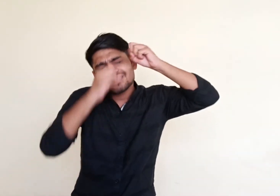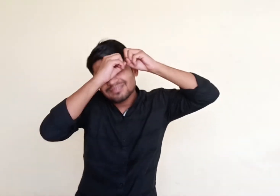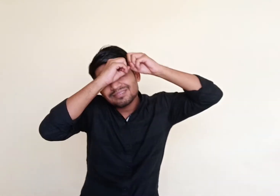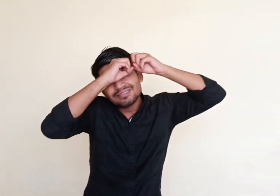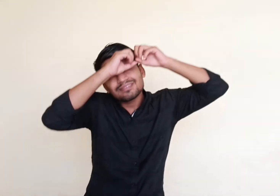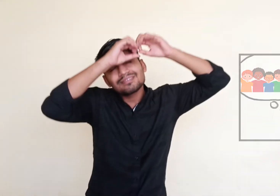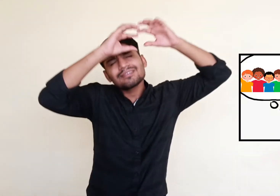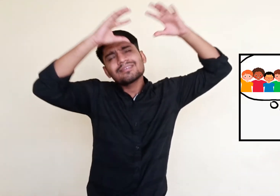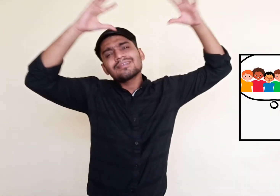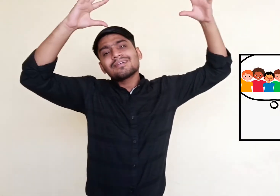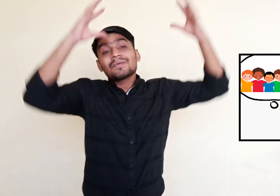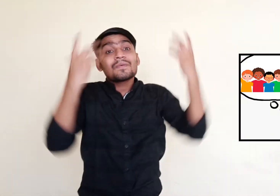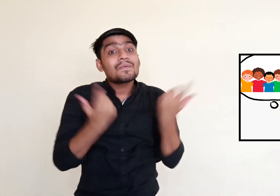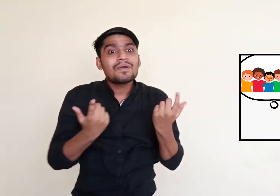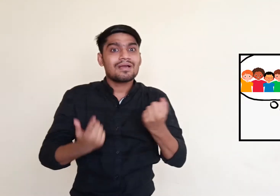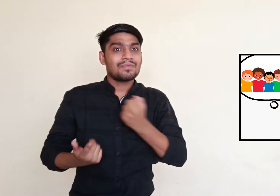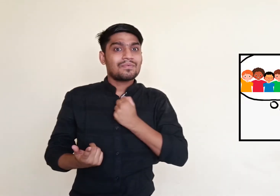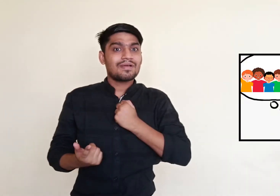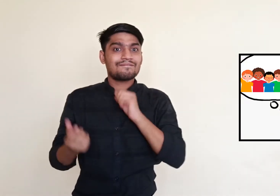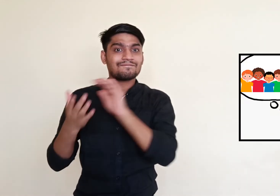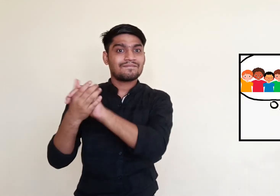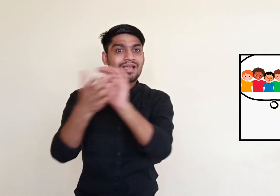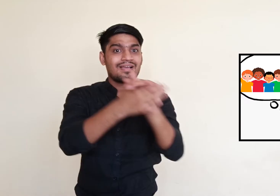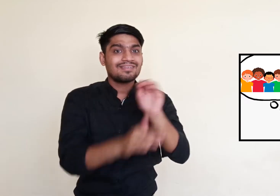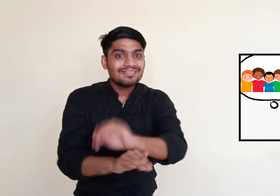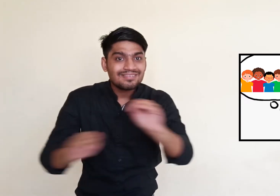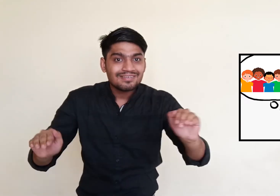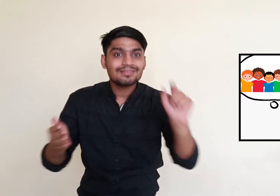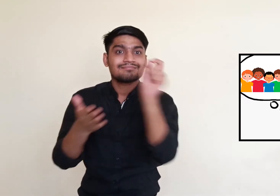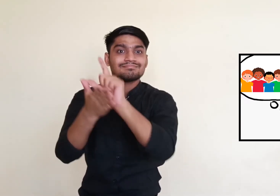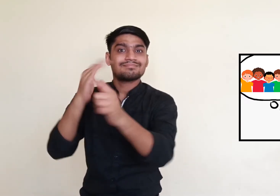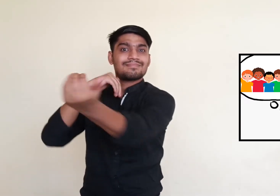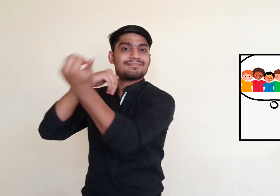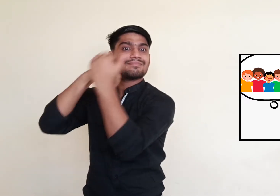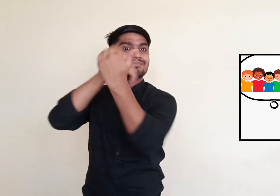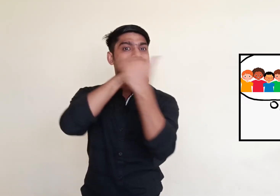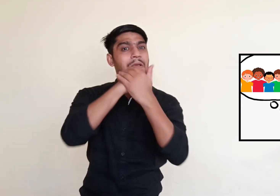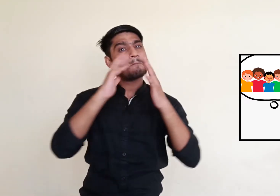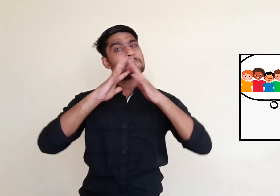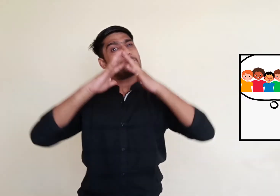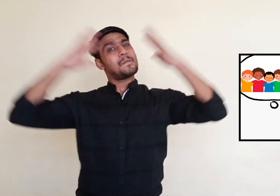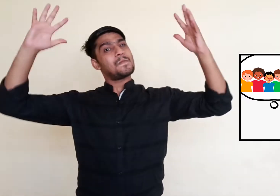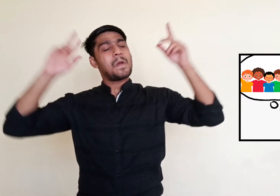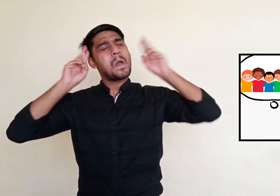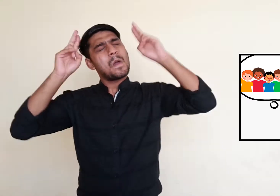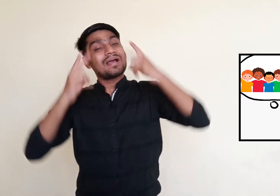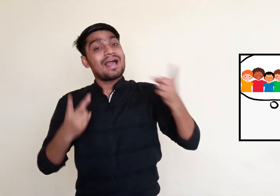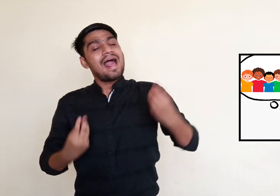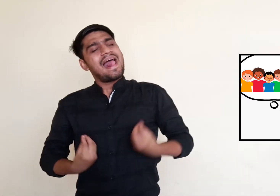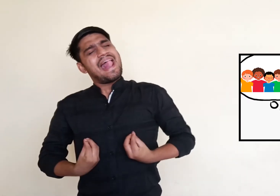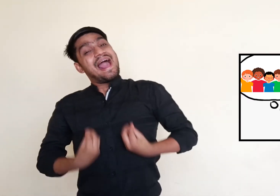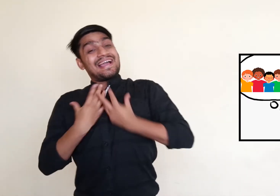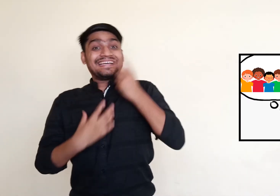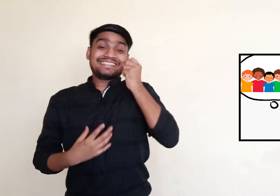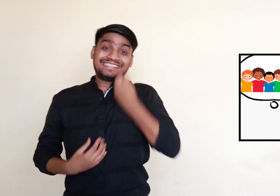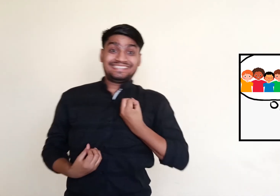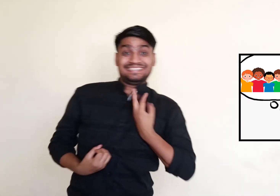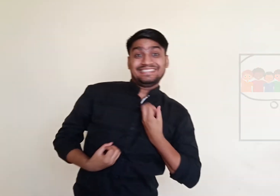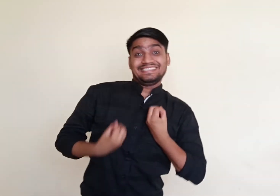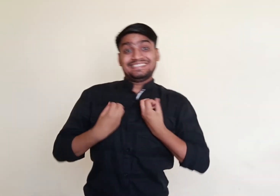He thought he is going to receive many letters from his friends. He was very excited to receive the letters.